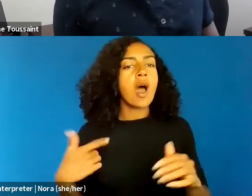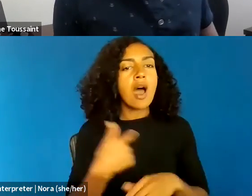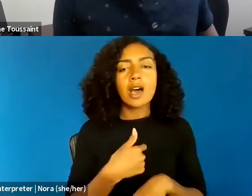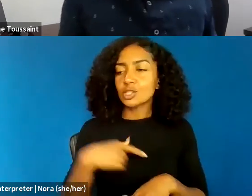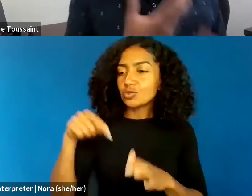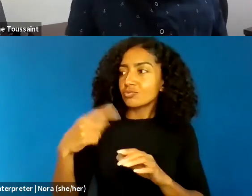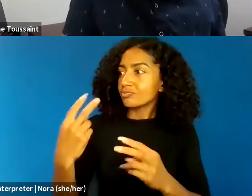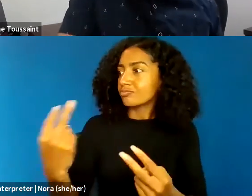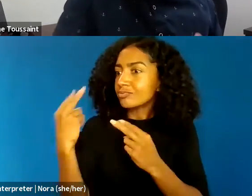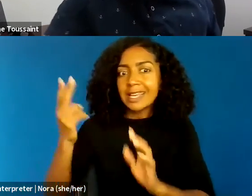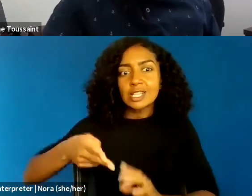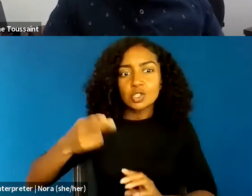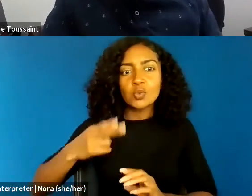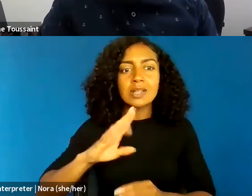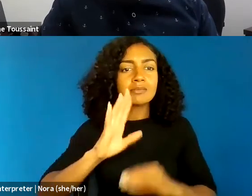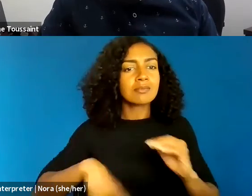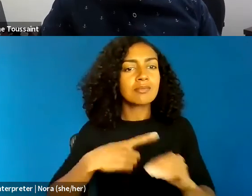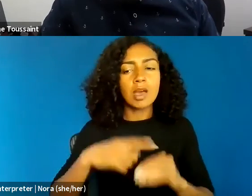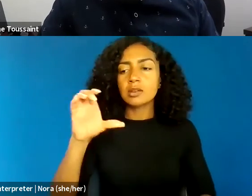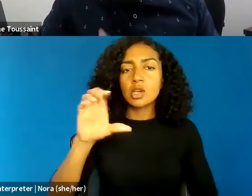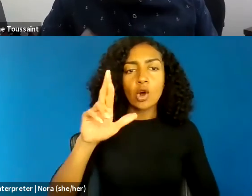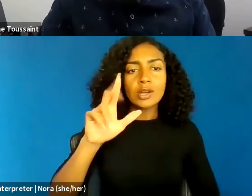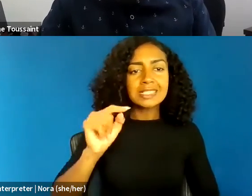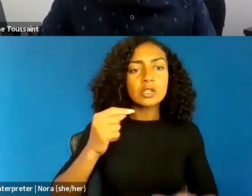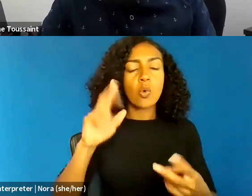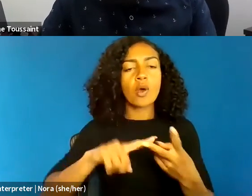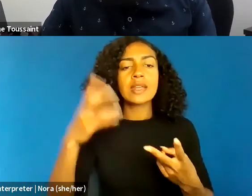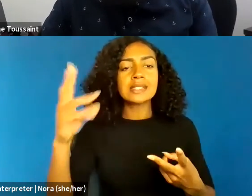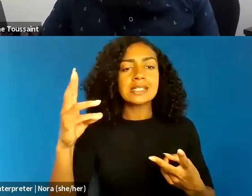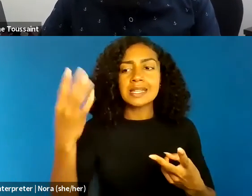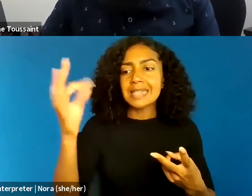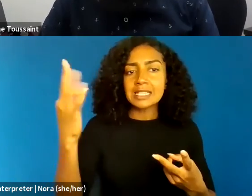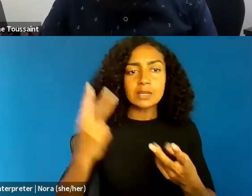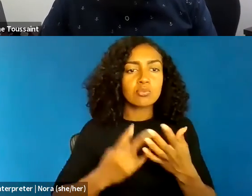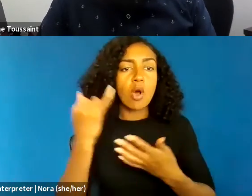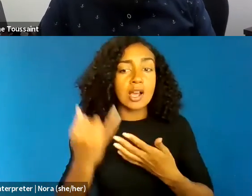of the 1619 Project as just two examples. I think it's really important that we revisit history,